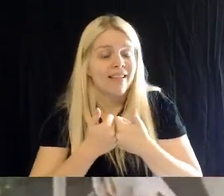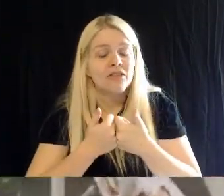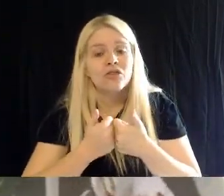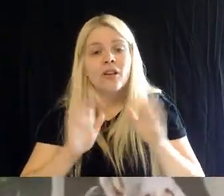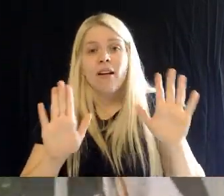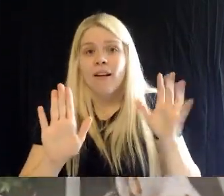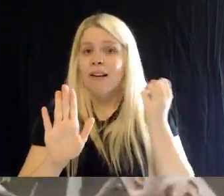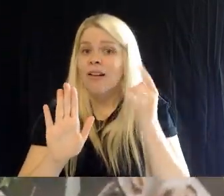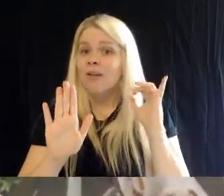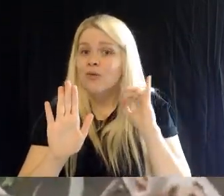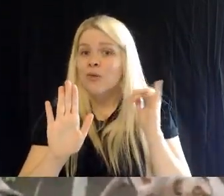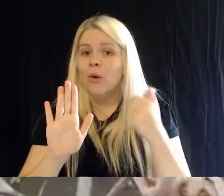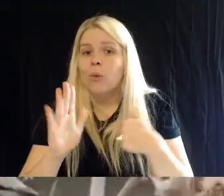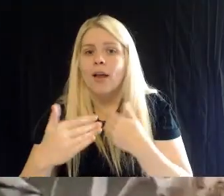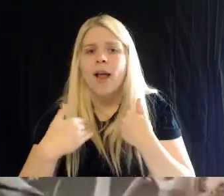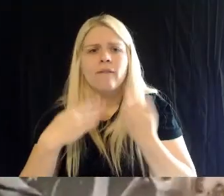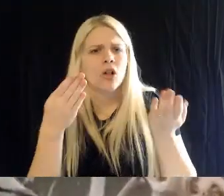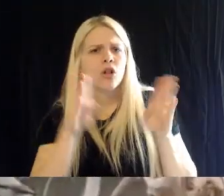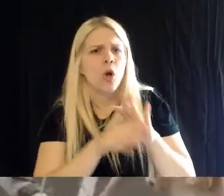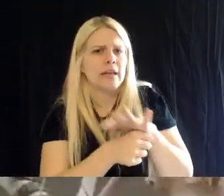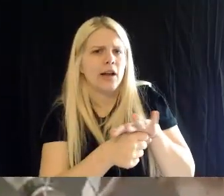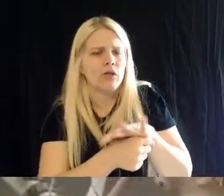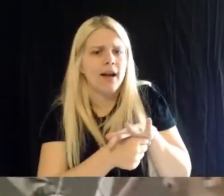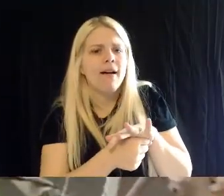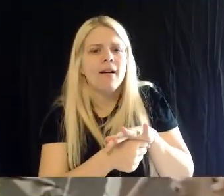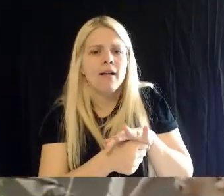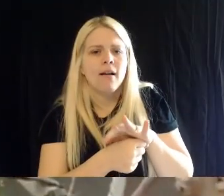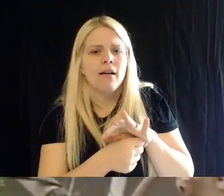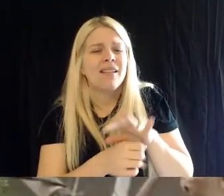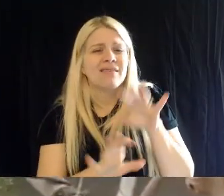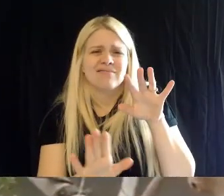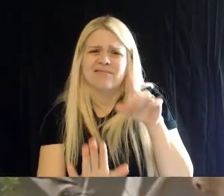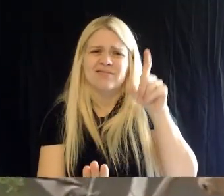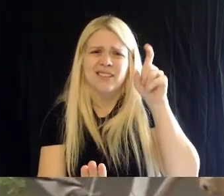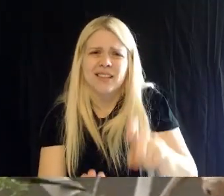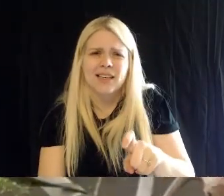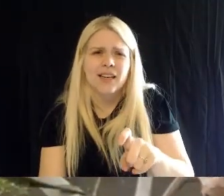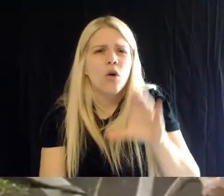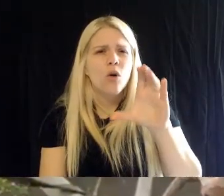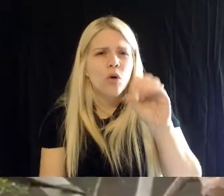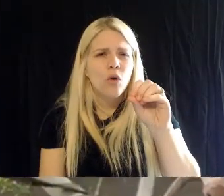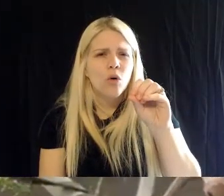so we have to use as many organic fertilizers as we can, and then